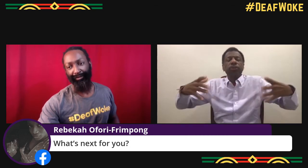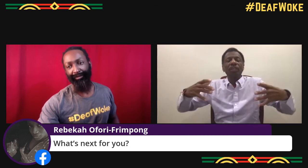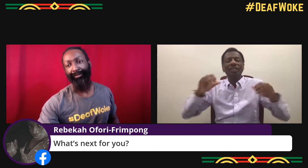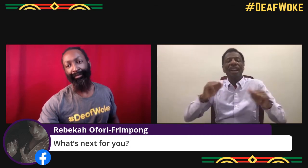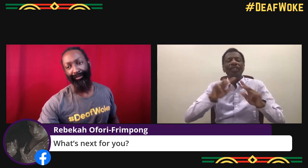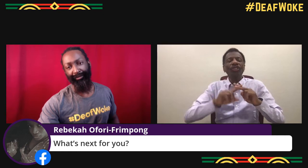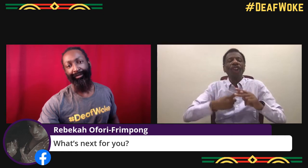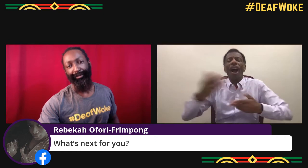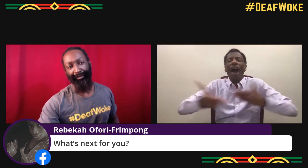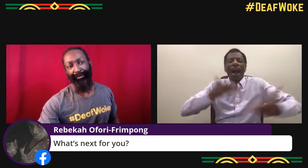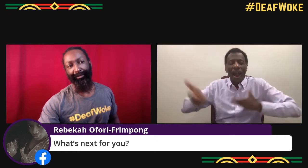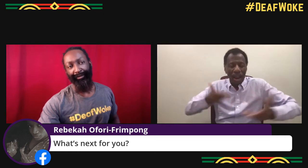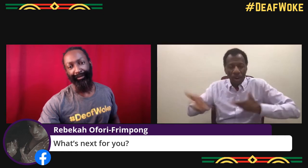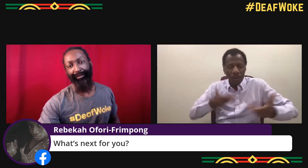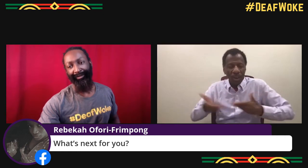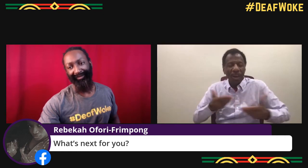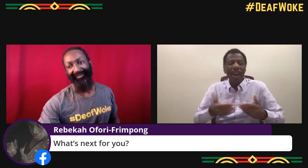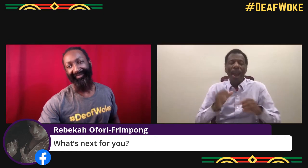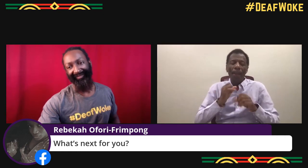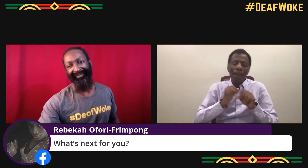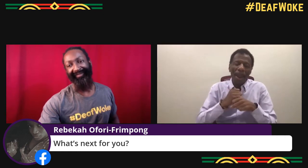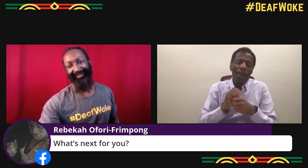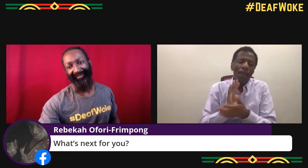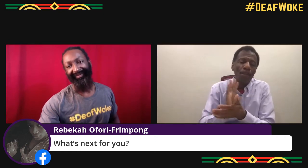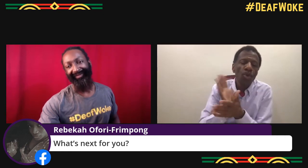and grinding for our company, trying to grow to a higher